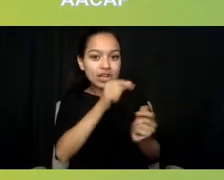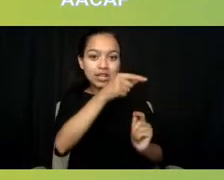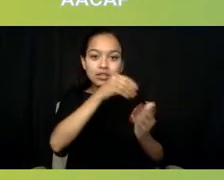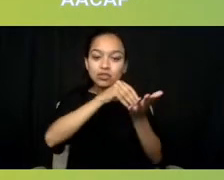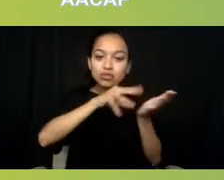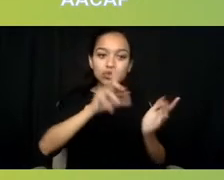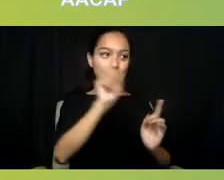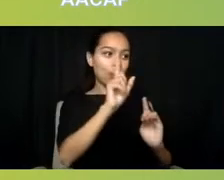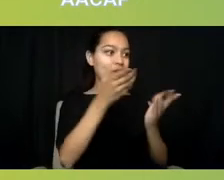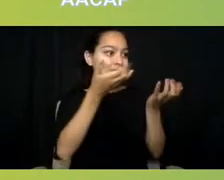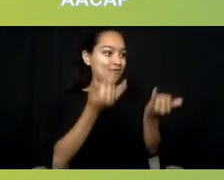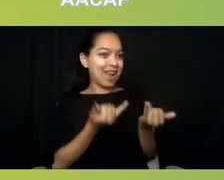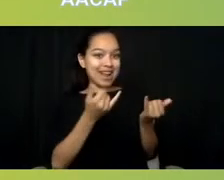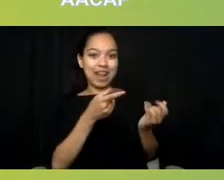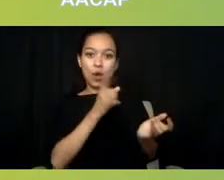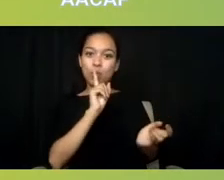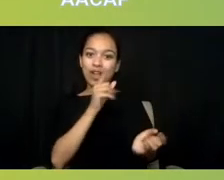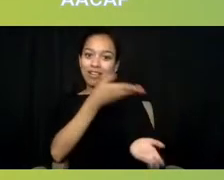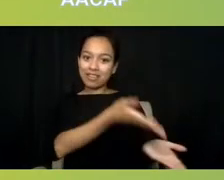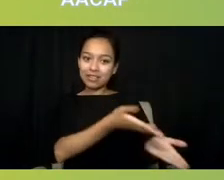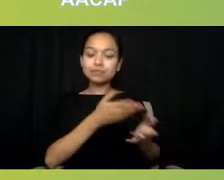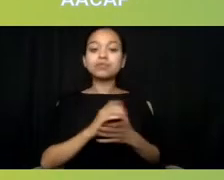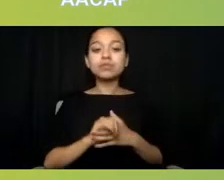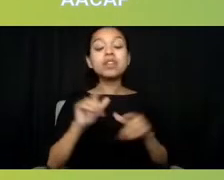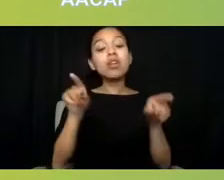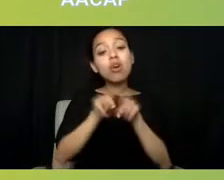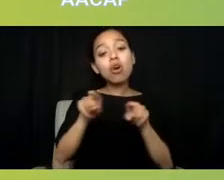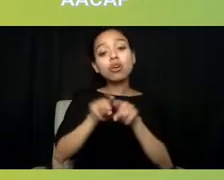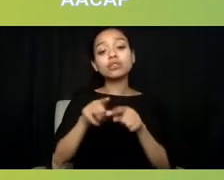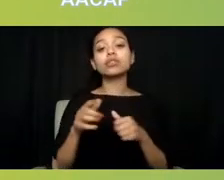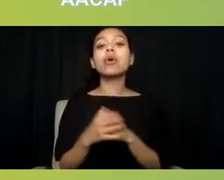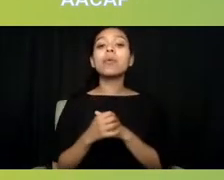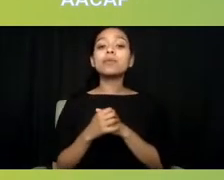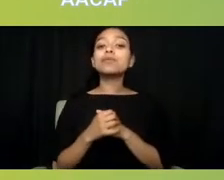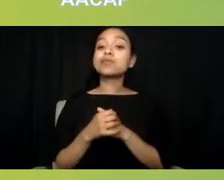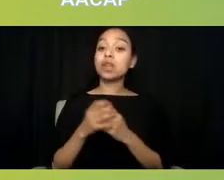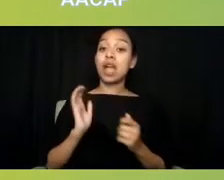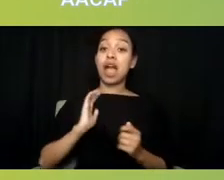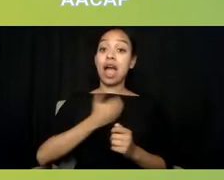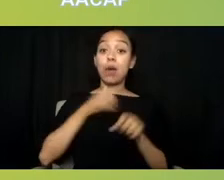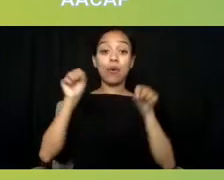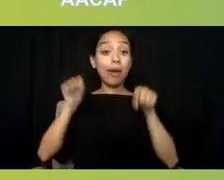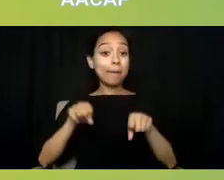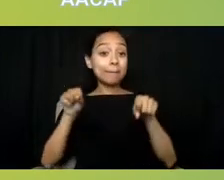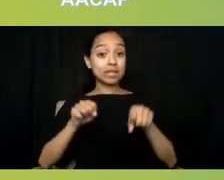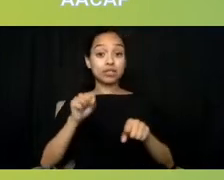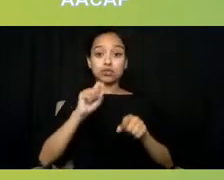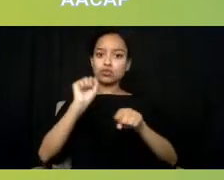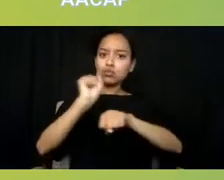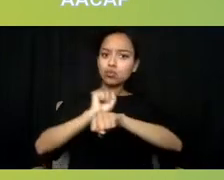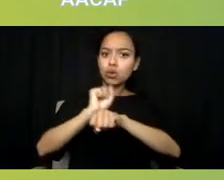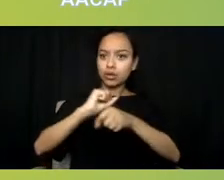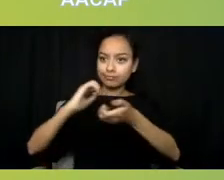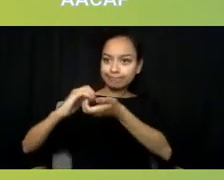as well as leveraging part of our ability to work collaboratively within teams to be more impactful.